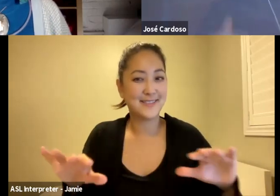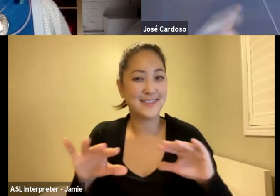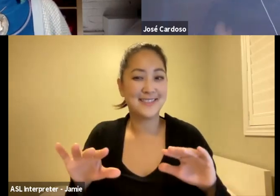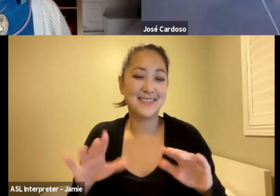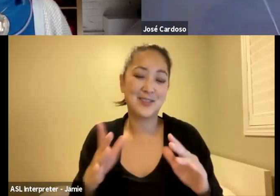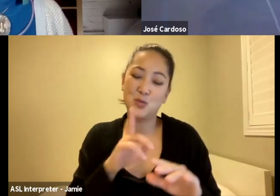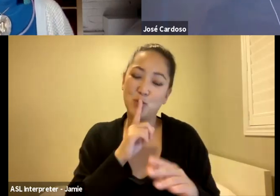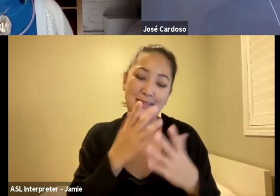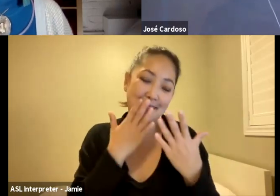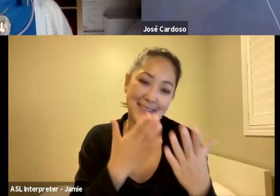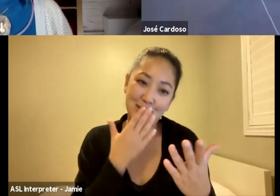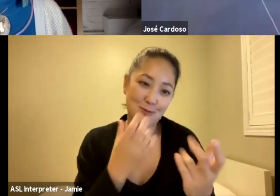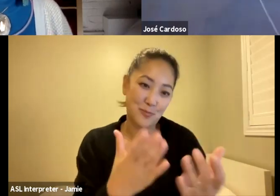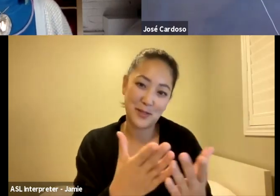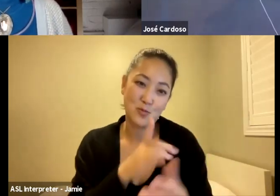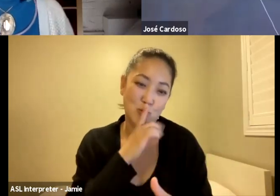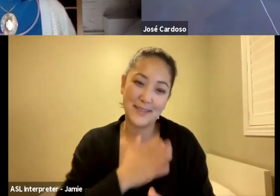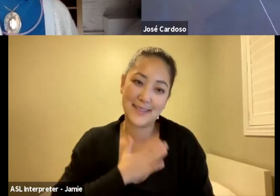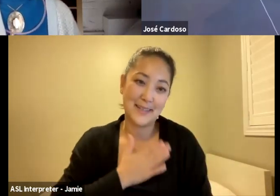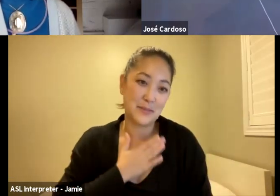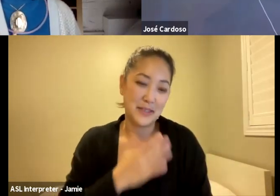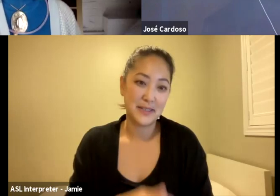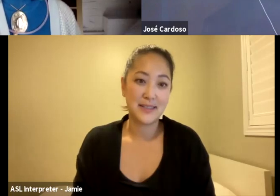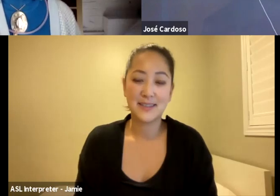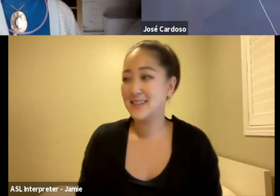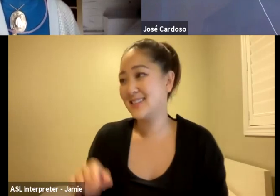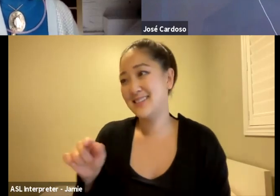We are very happy. This is honestly my favourite part of